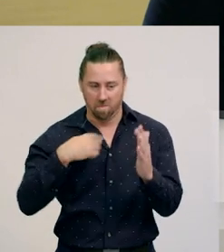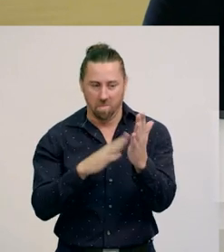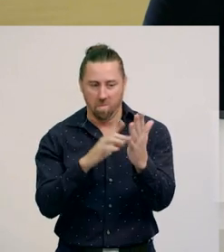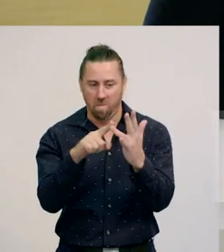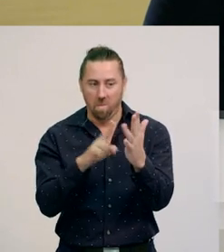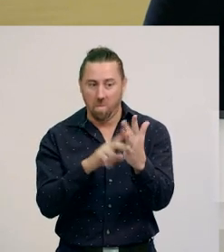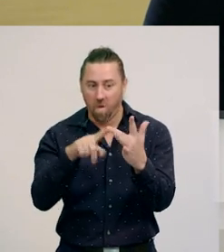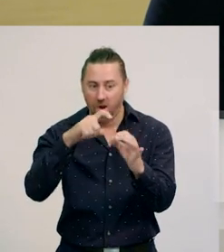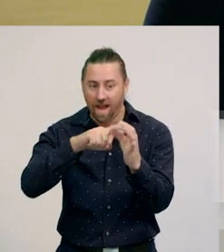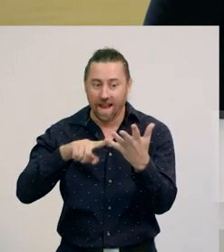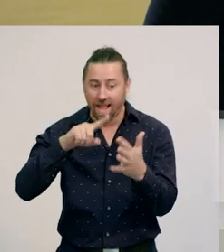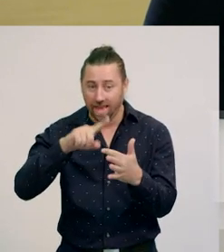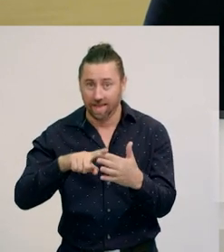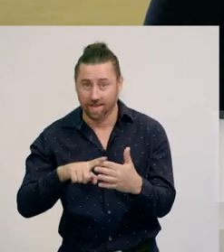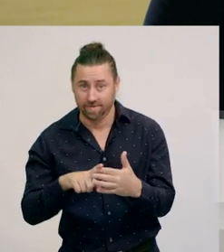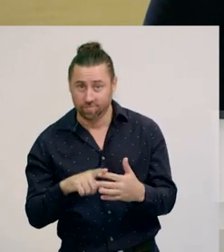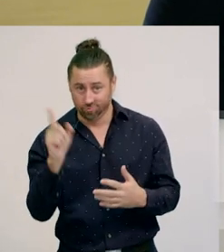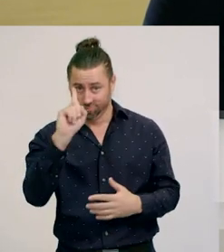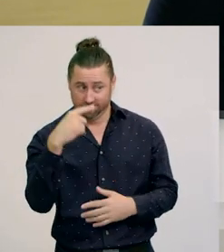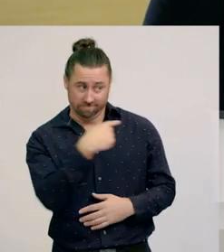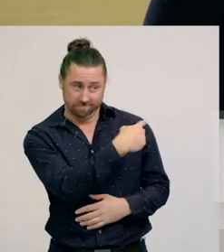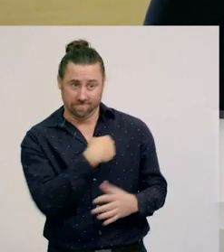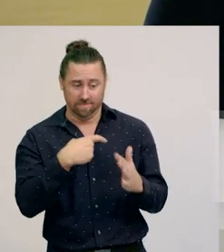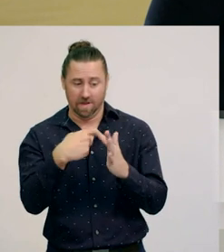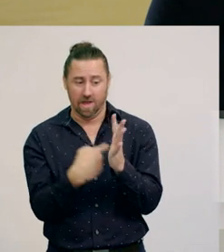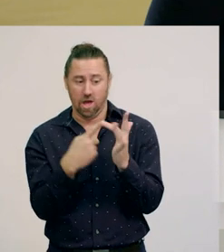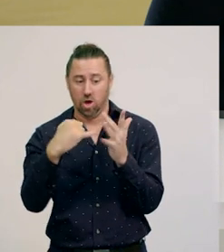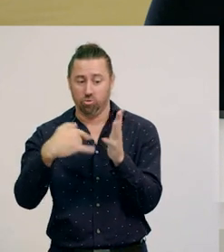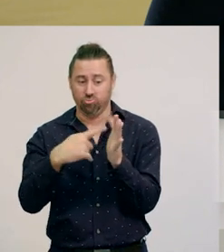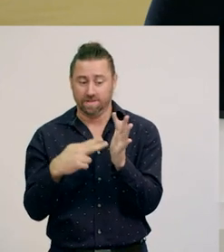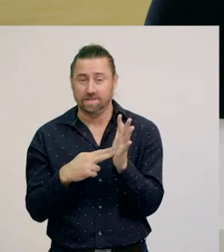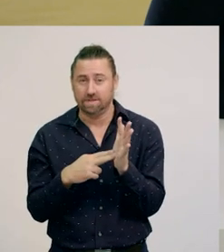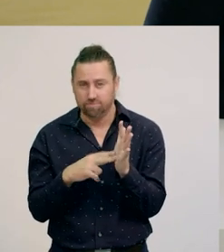Today Kristen and I are going to be learning about counting with you.